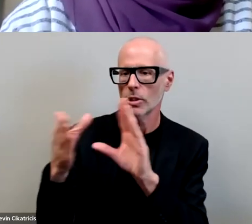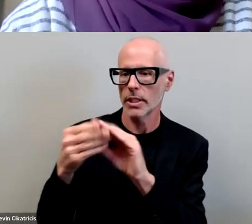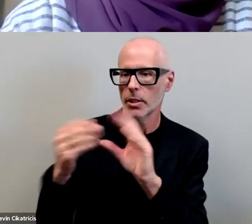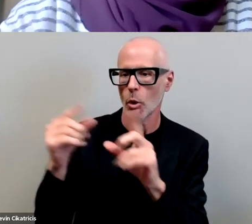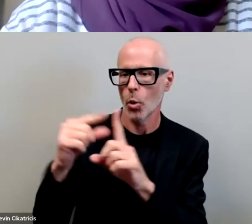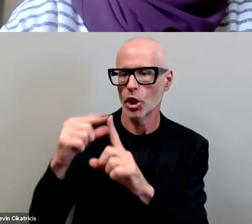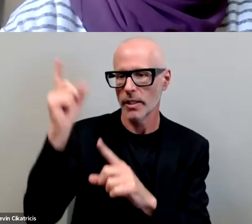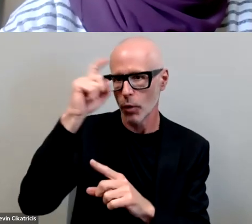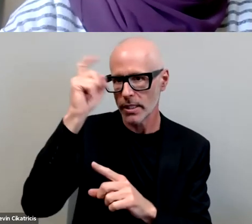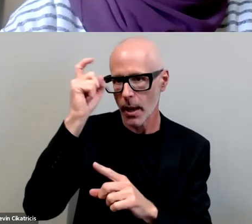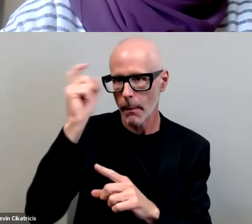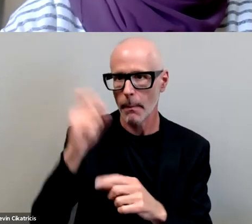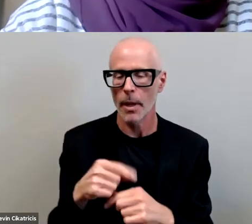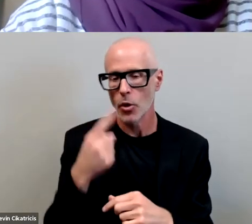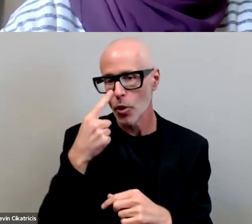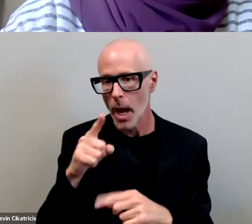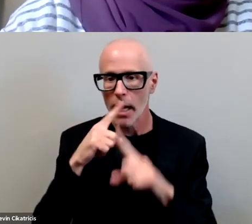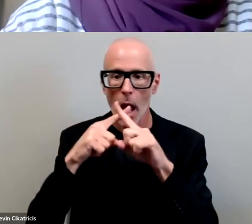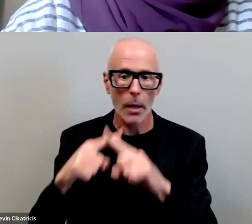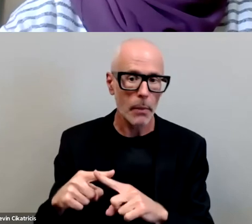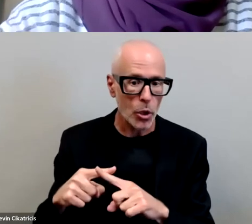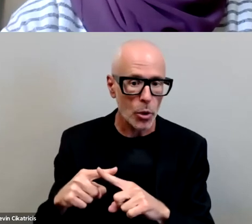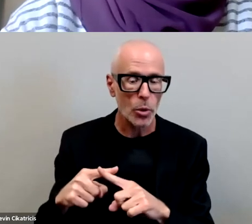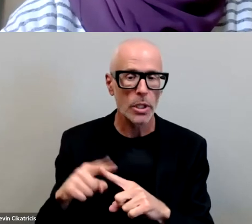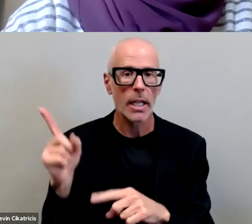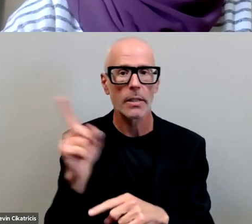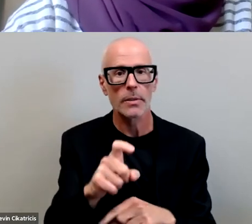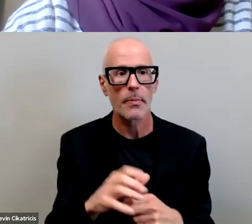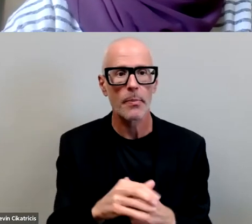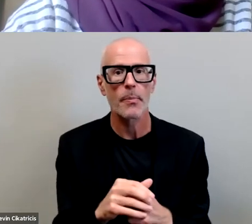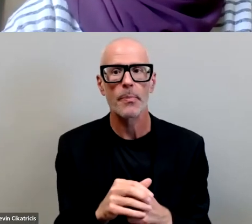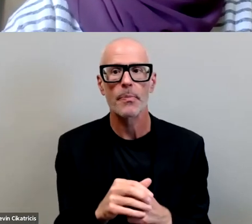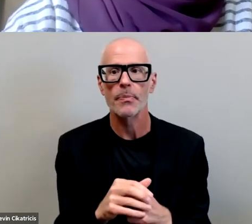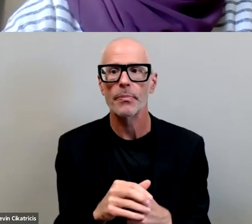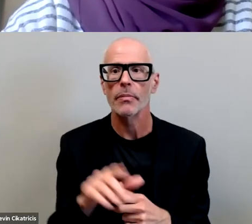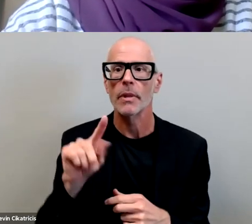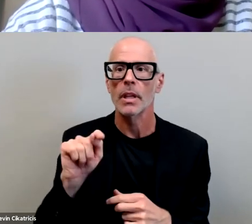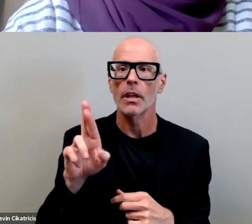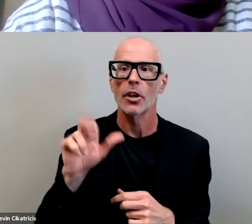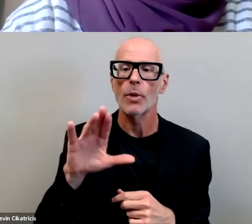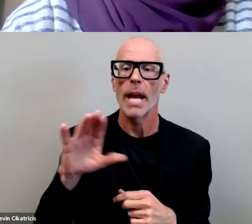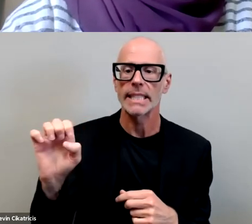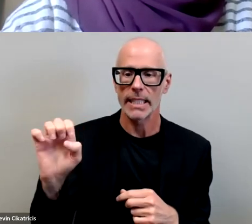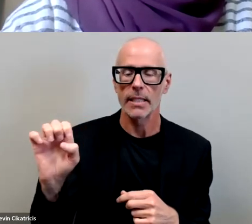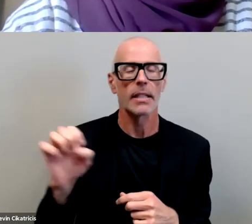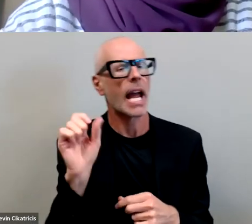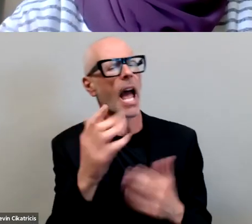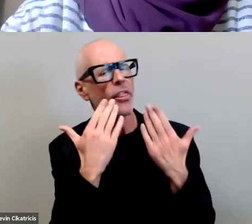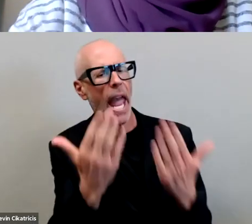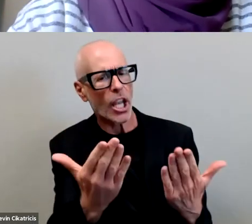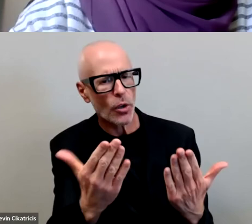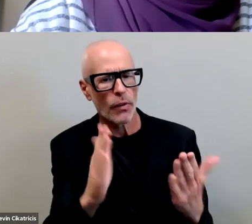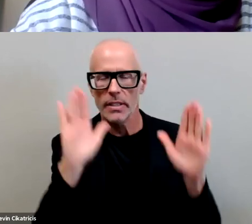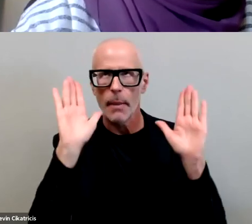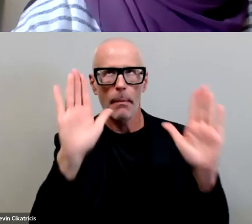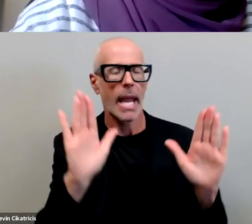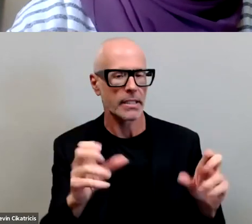can you unmute and ask yourself hi yes um thank you for this amazing um opportunity this was it